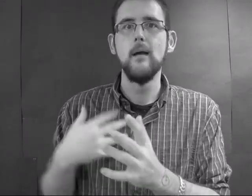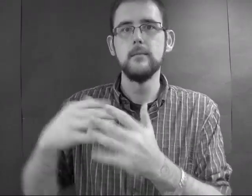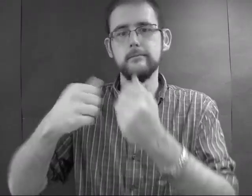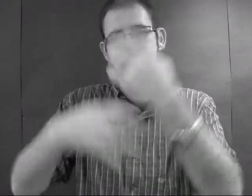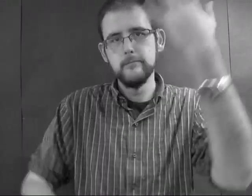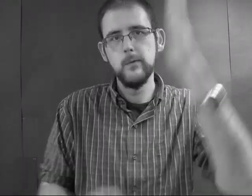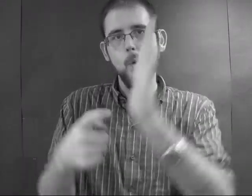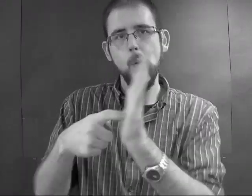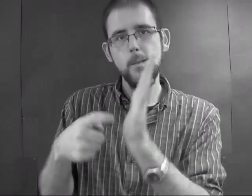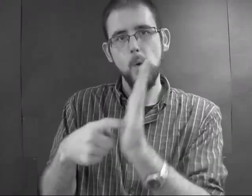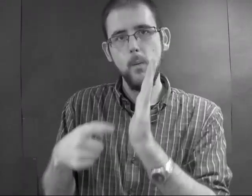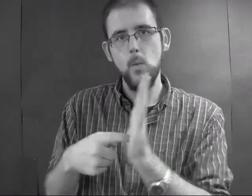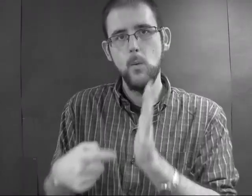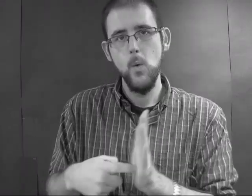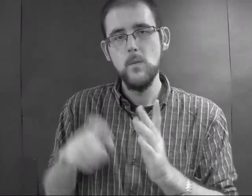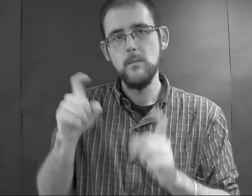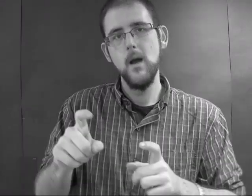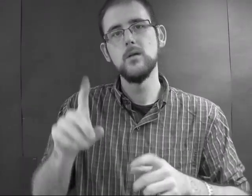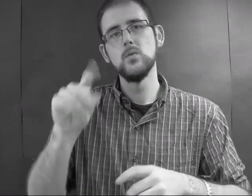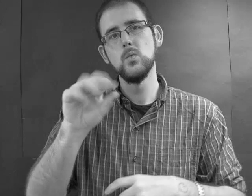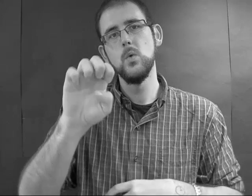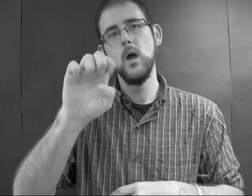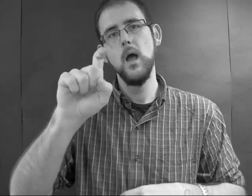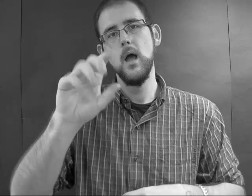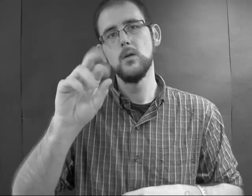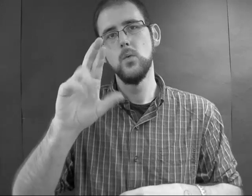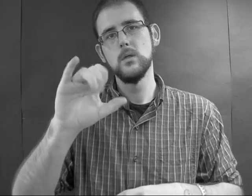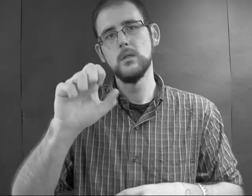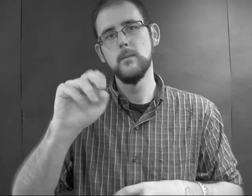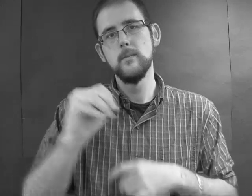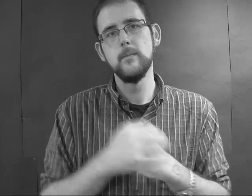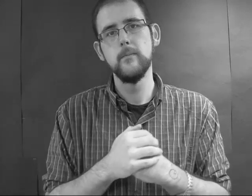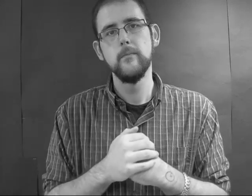It turns out they have a long list of requirements for an exorcism,